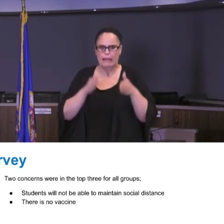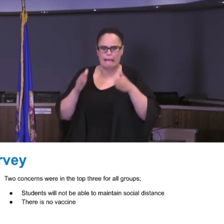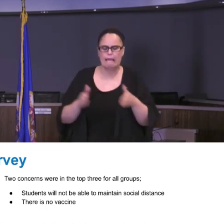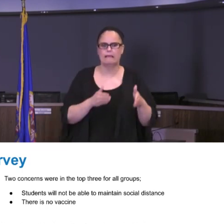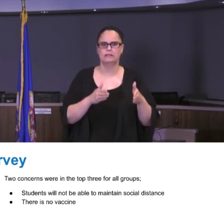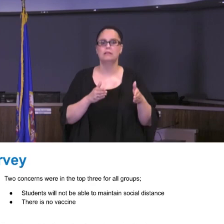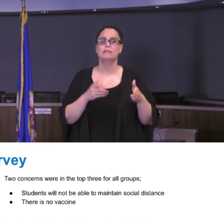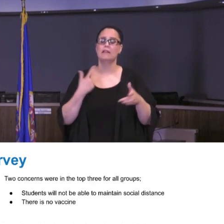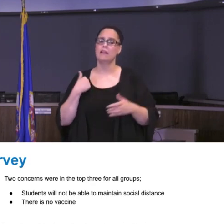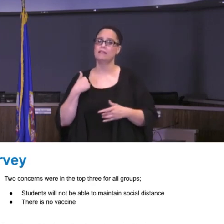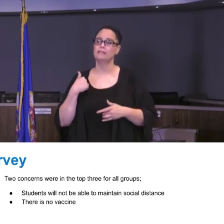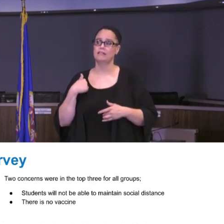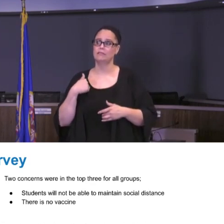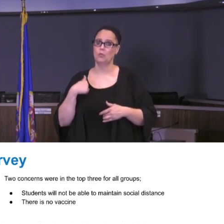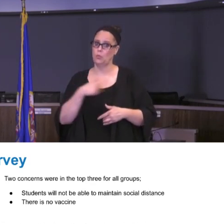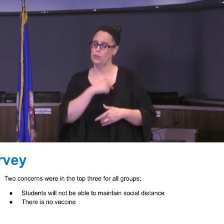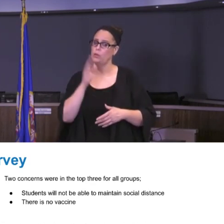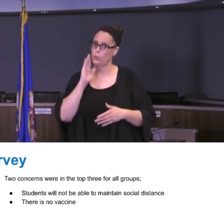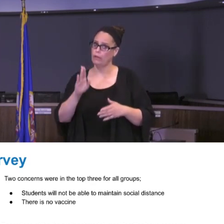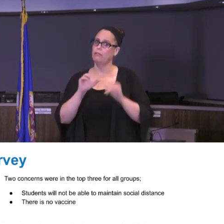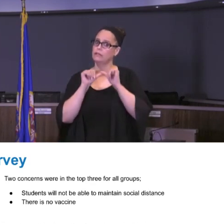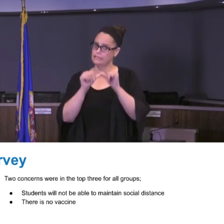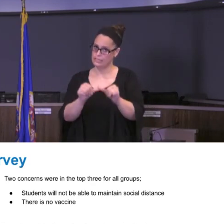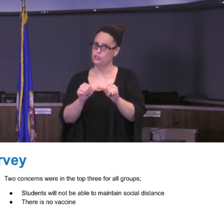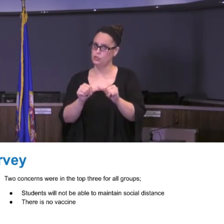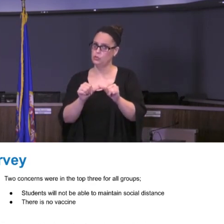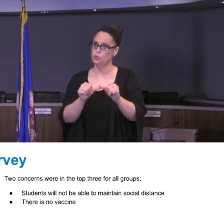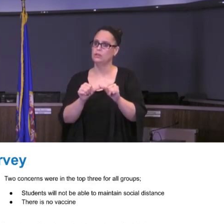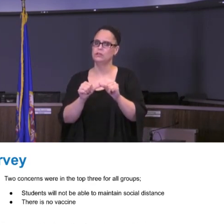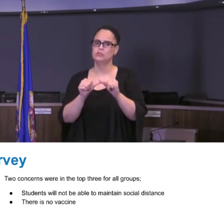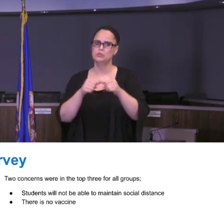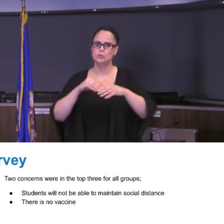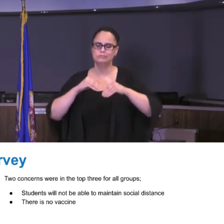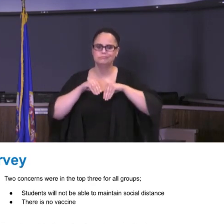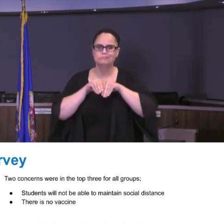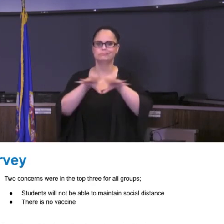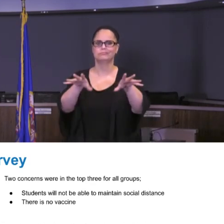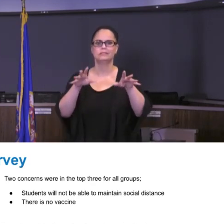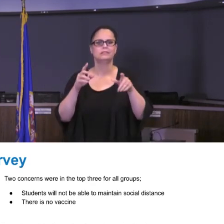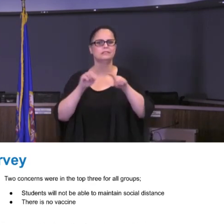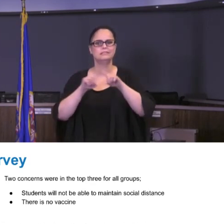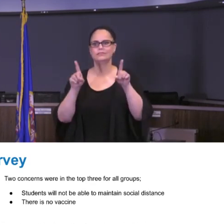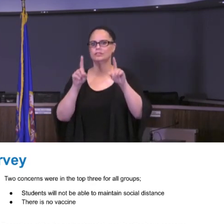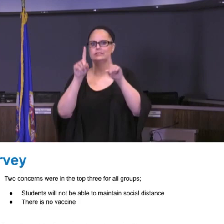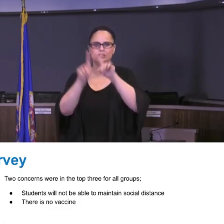with, like I said, to provide those Pulse surveys as we move on, and that will be through September.